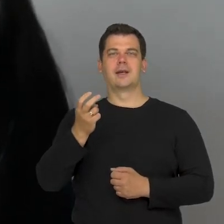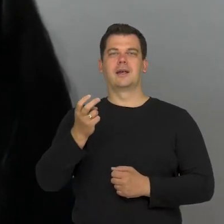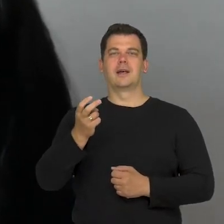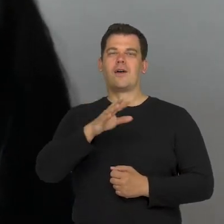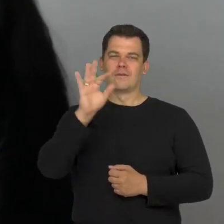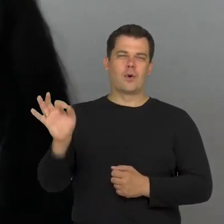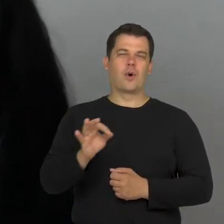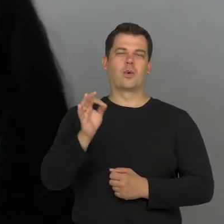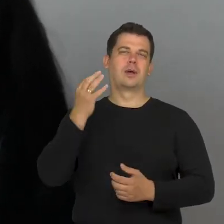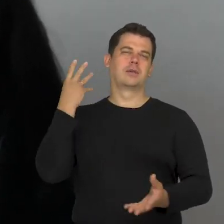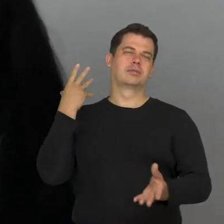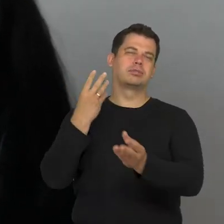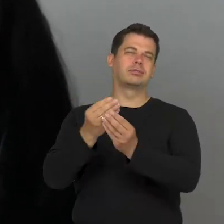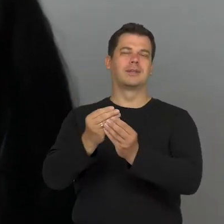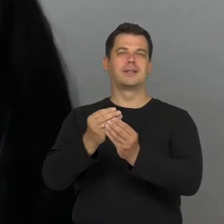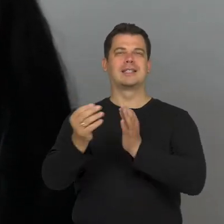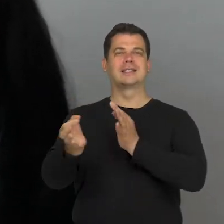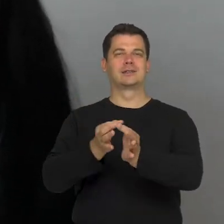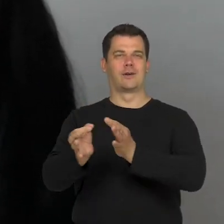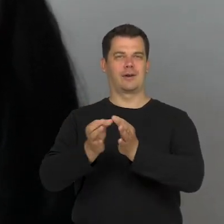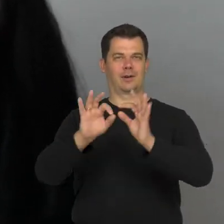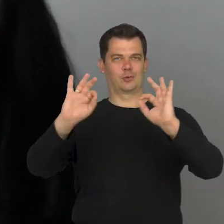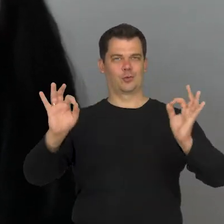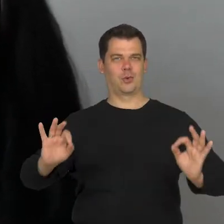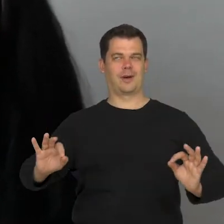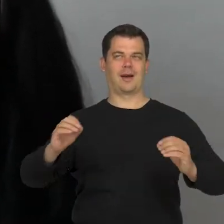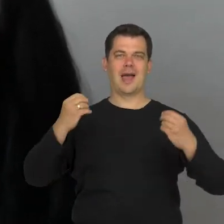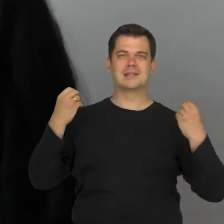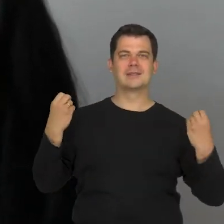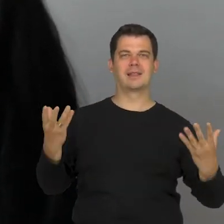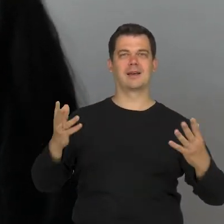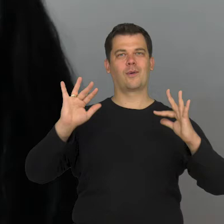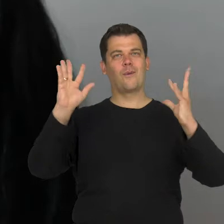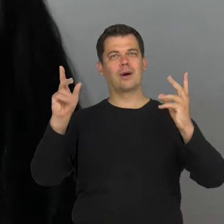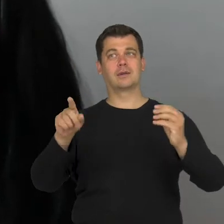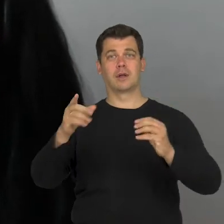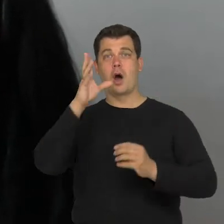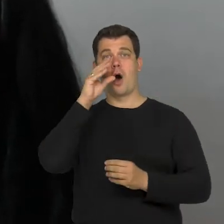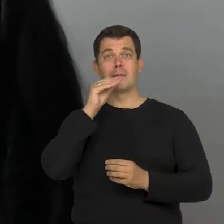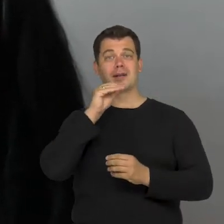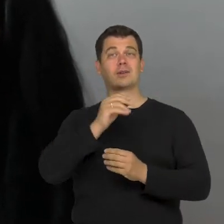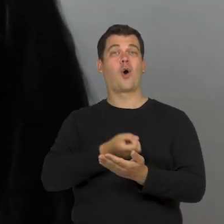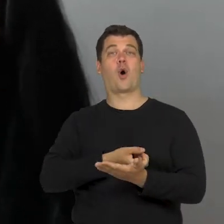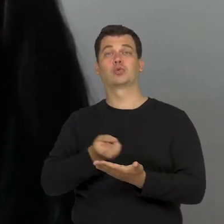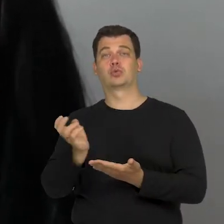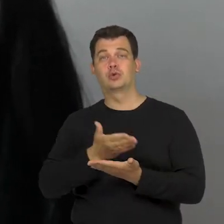If we look at the history of art and aesthetics, all those rejected images, or most of them